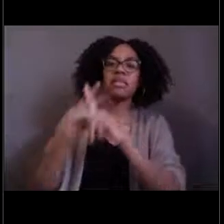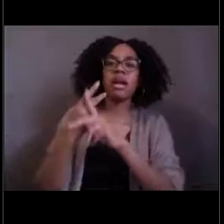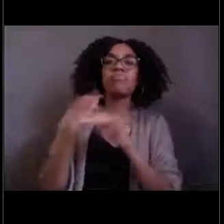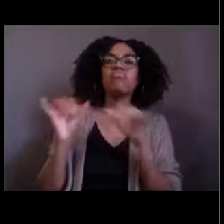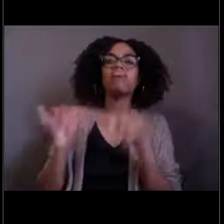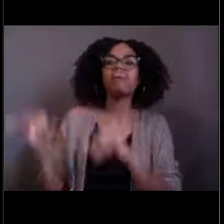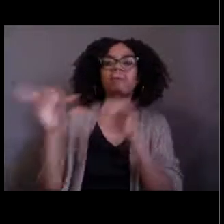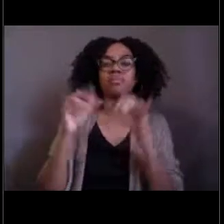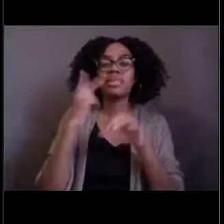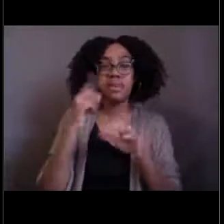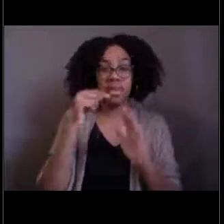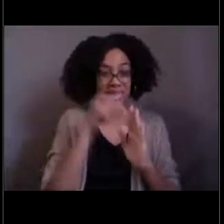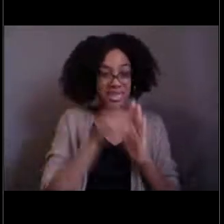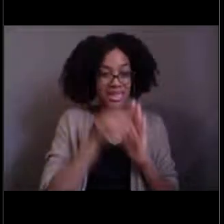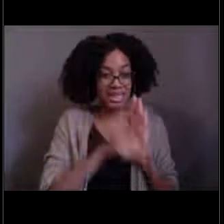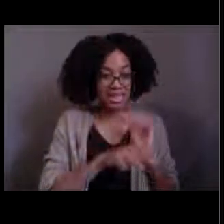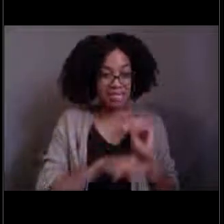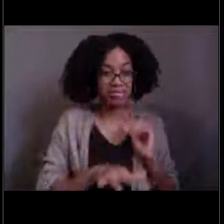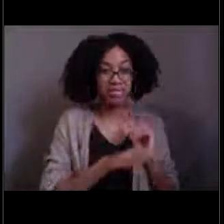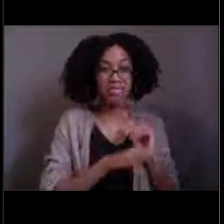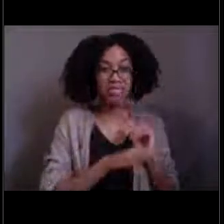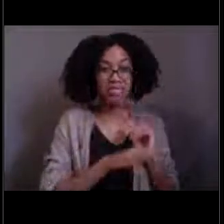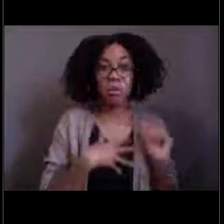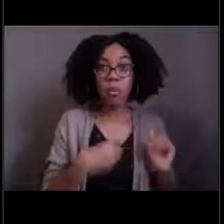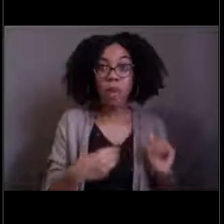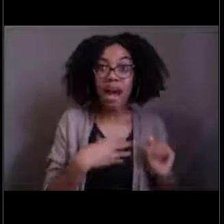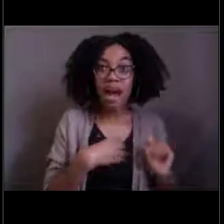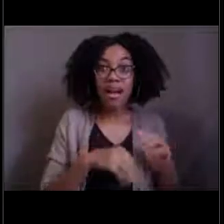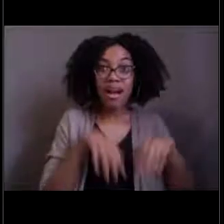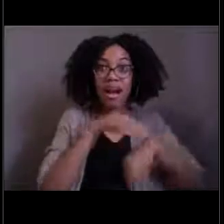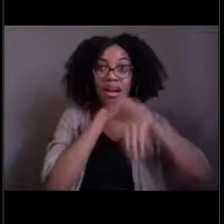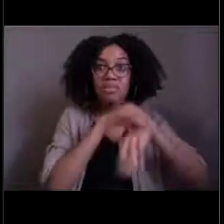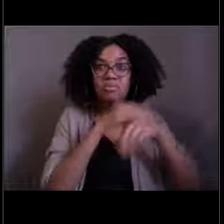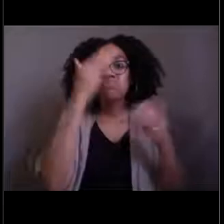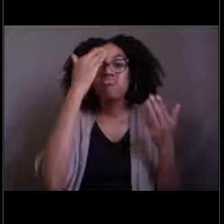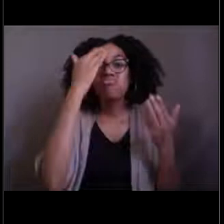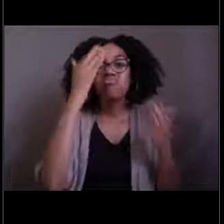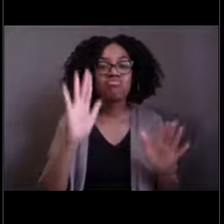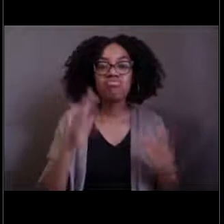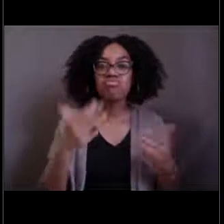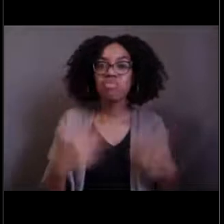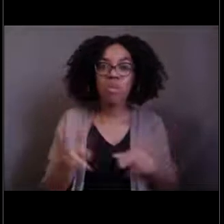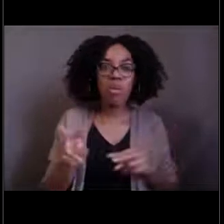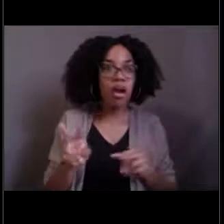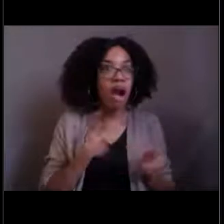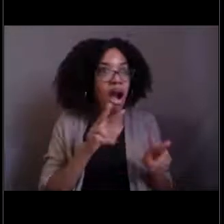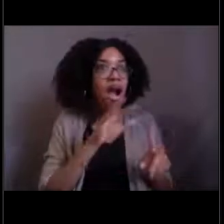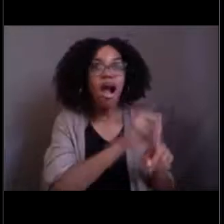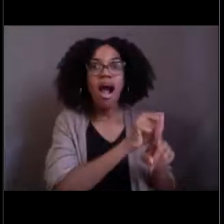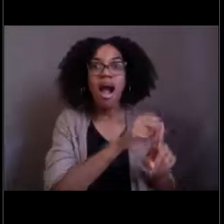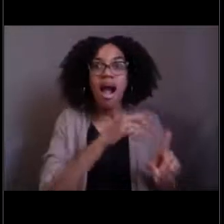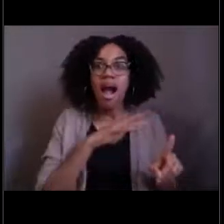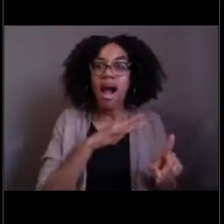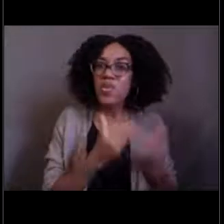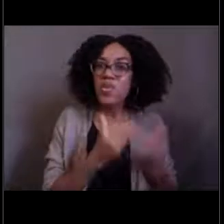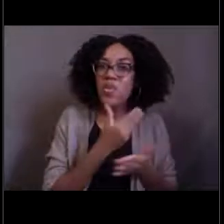and it just shows you that there's so much out there from exploration that we're still learning. Every time we go out, we find new things